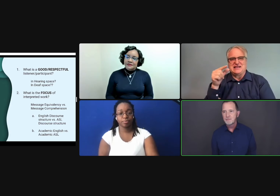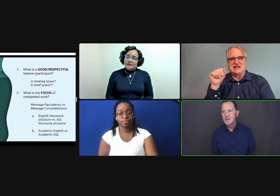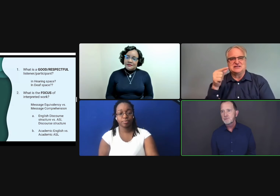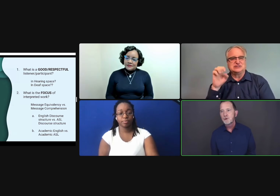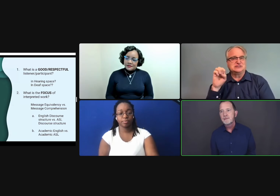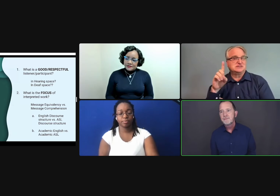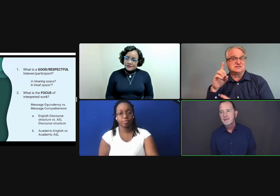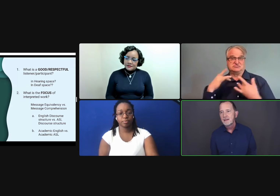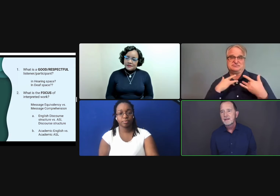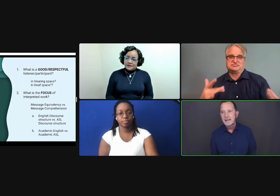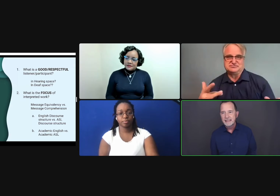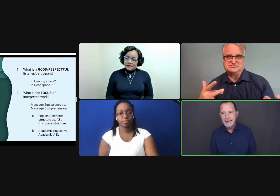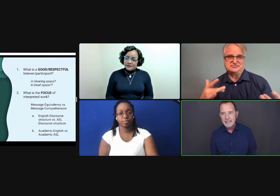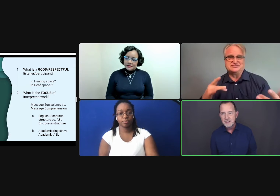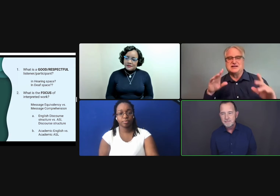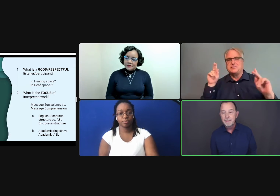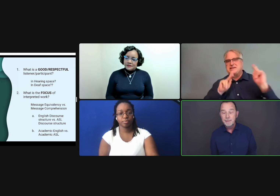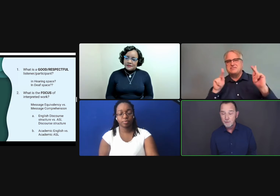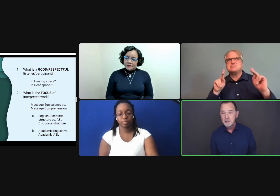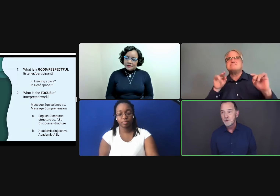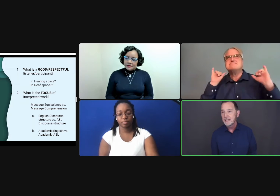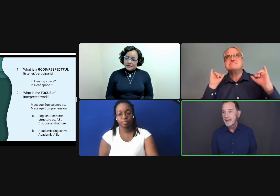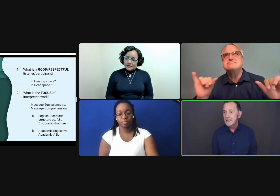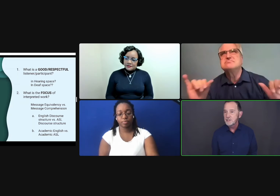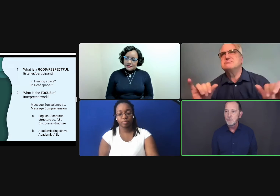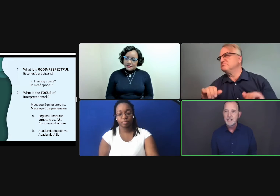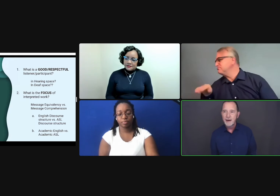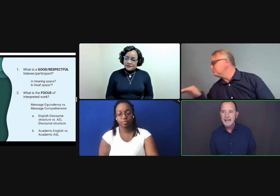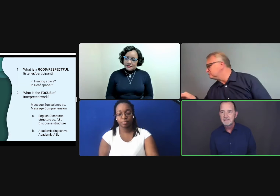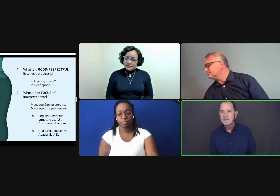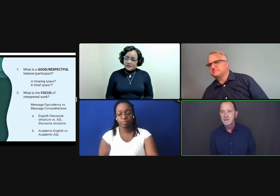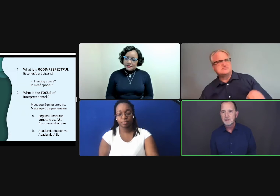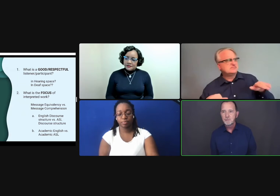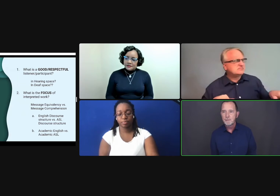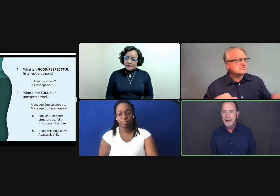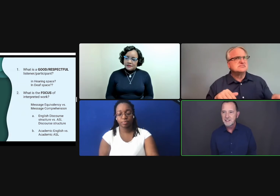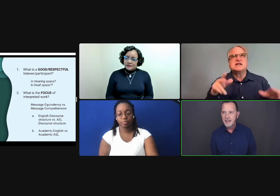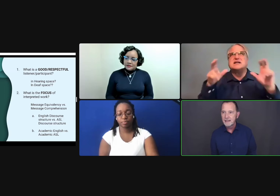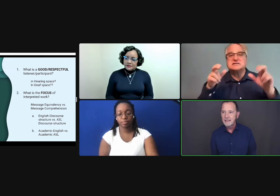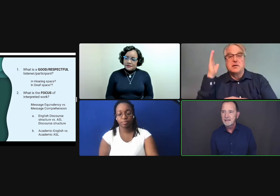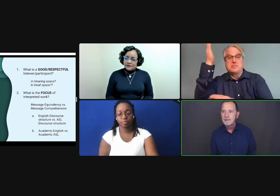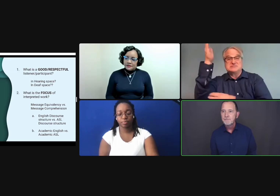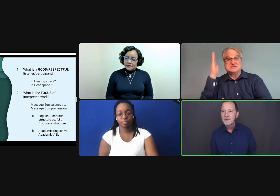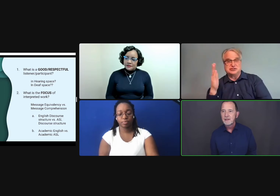It's much more engaged. People are much more engaged, more interactive. There's much more backchanneling.